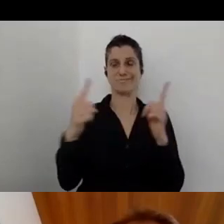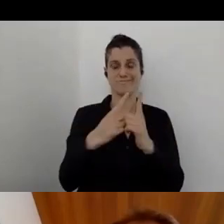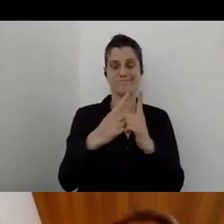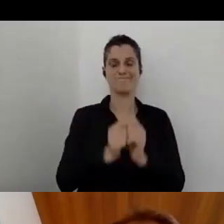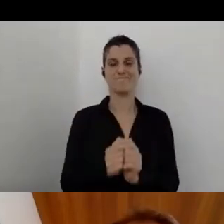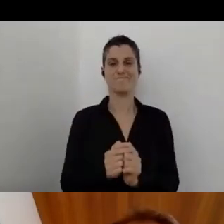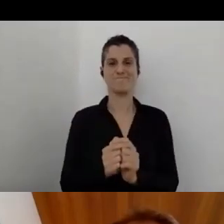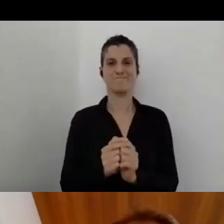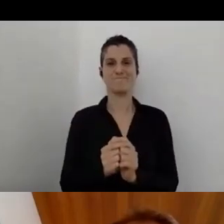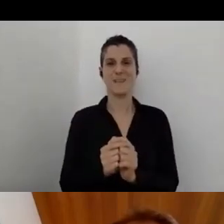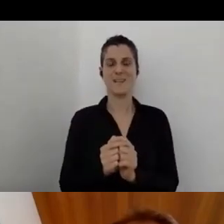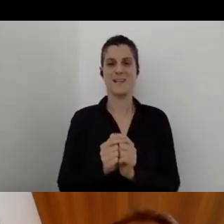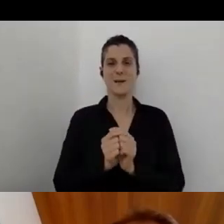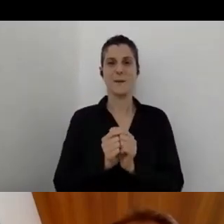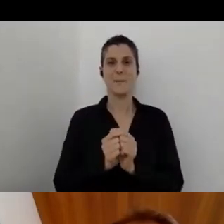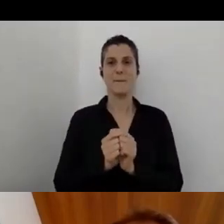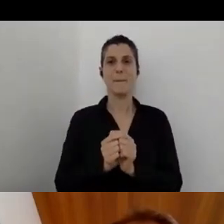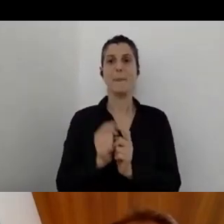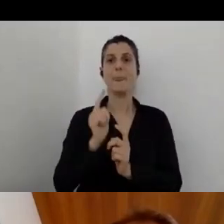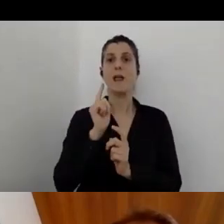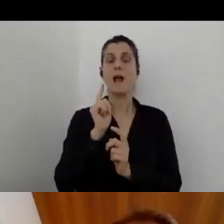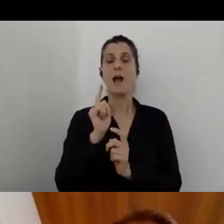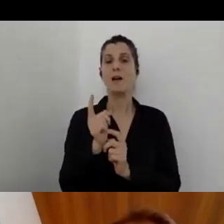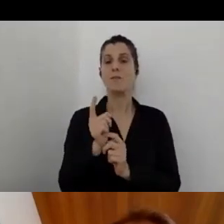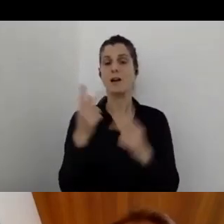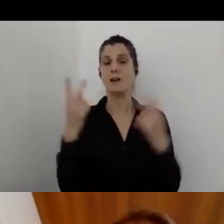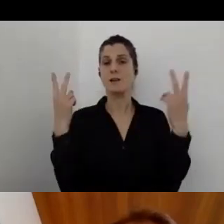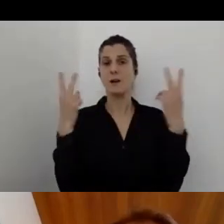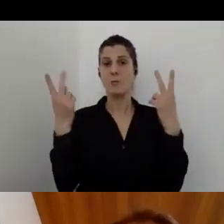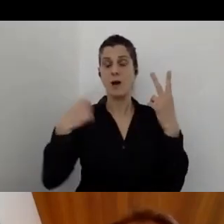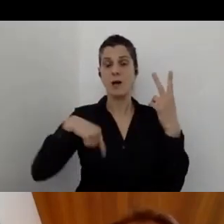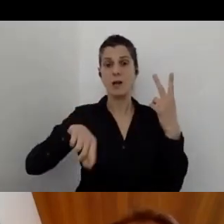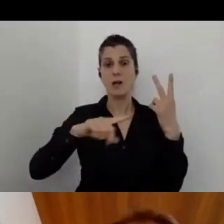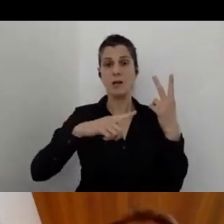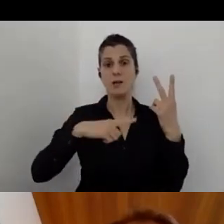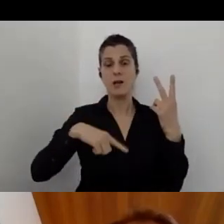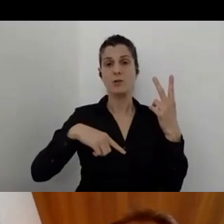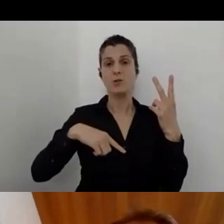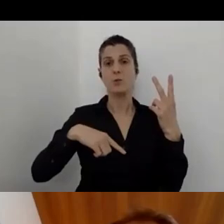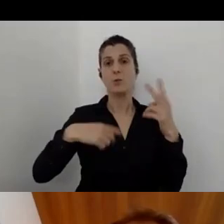But all that matter, of course we are all used to access audit in the built environment.